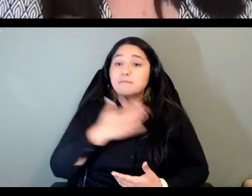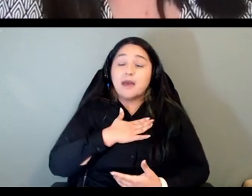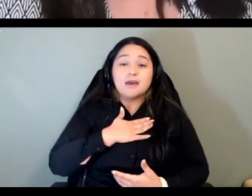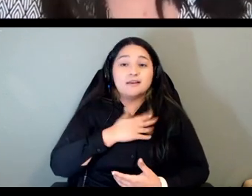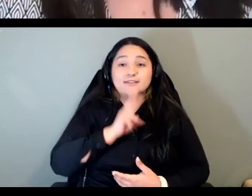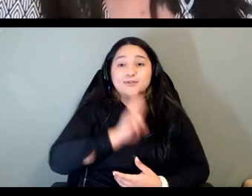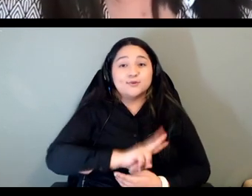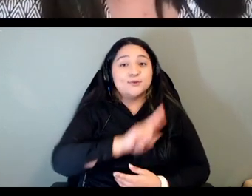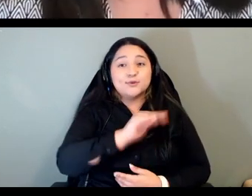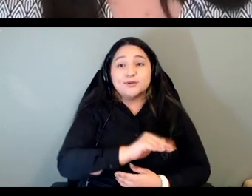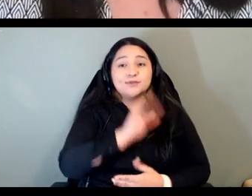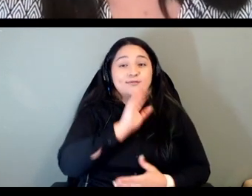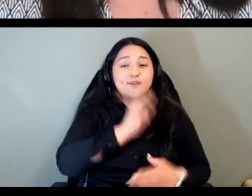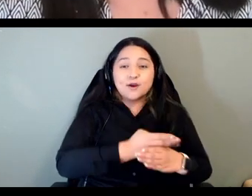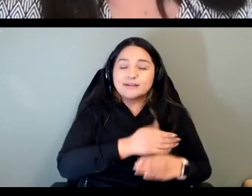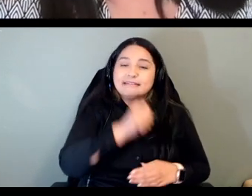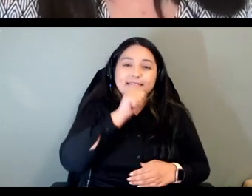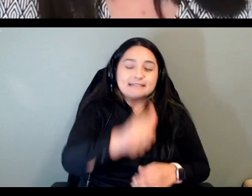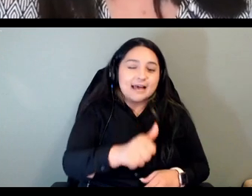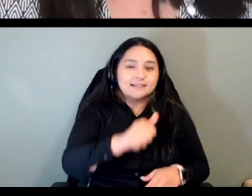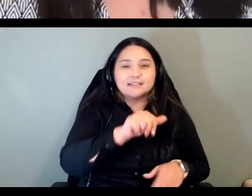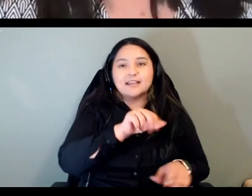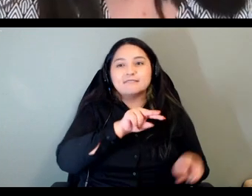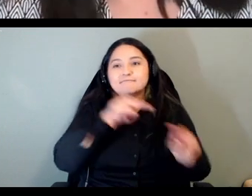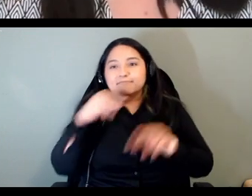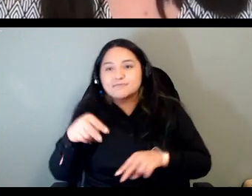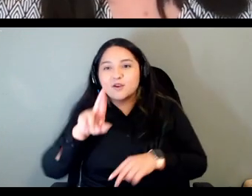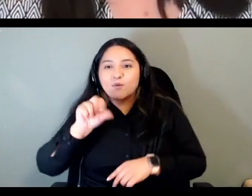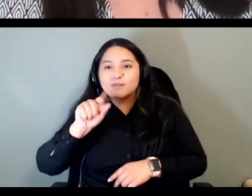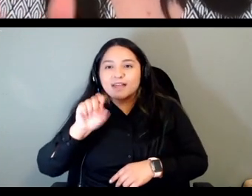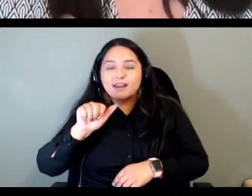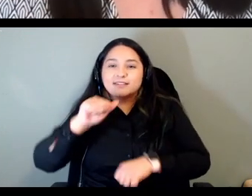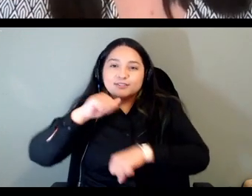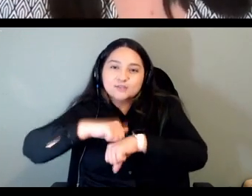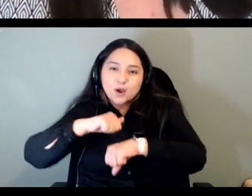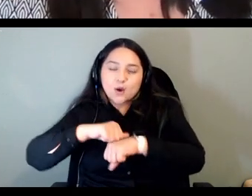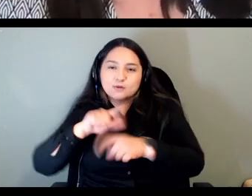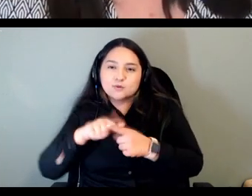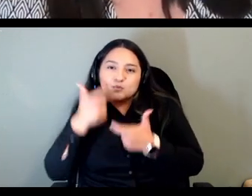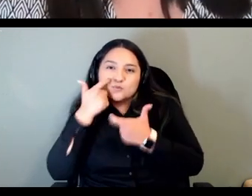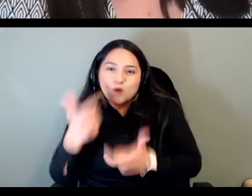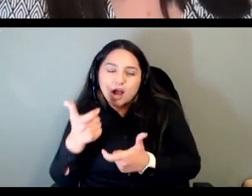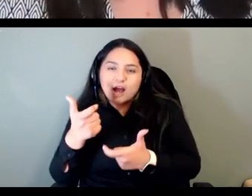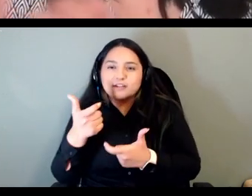to use the whole interface she definitely logs on and looks at the videos and that's